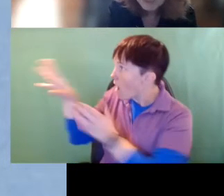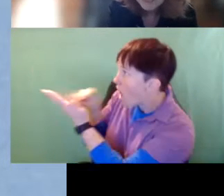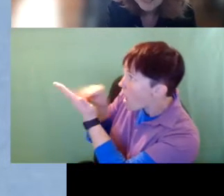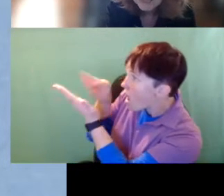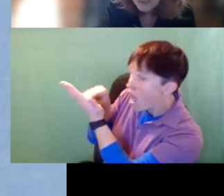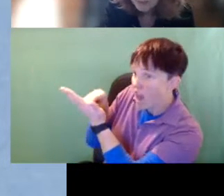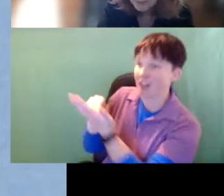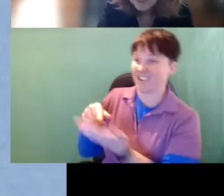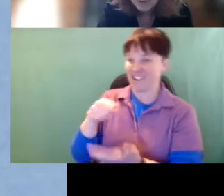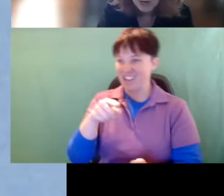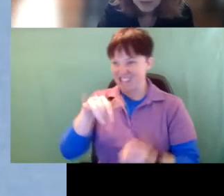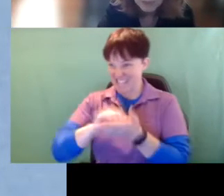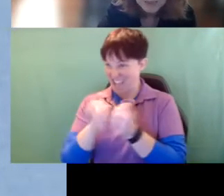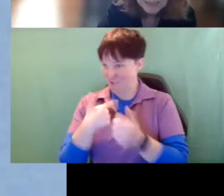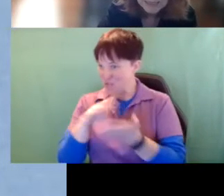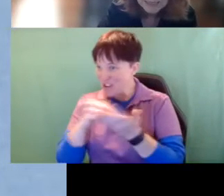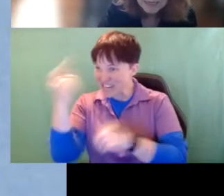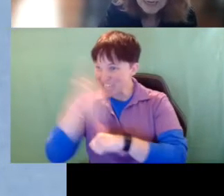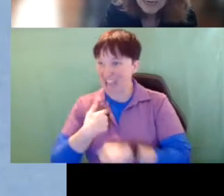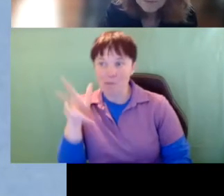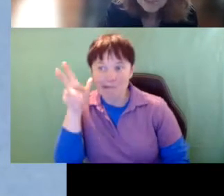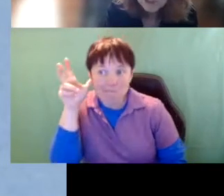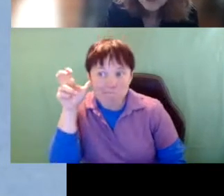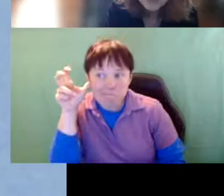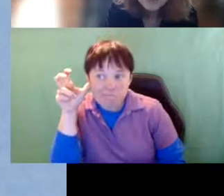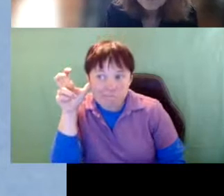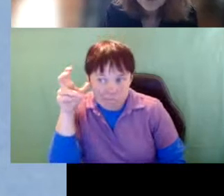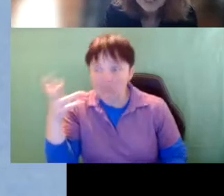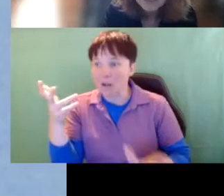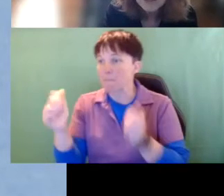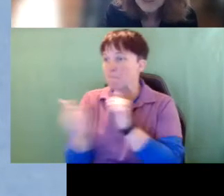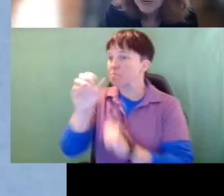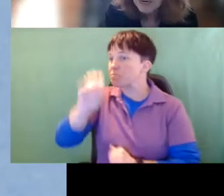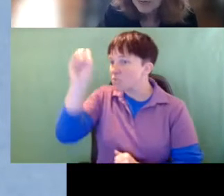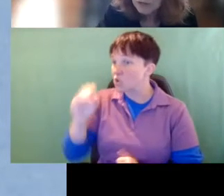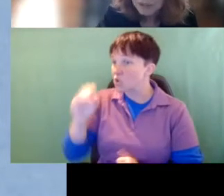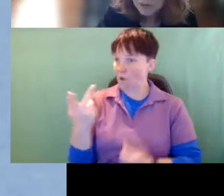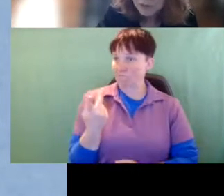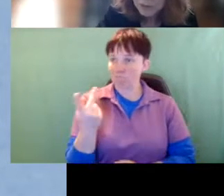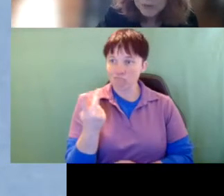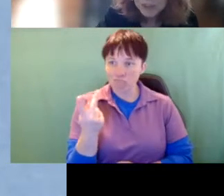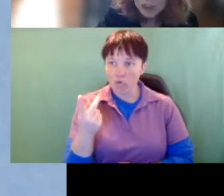listening to other people talk. The majority of what you and I or those of us with vision